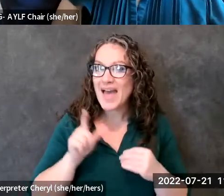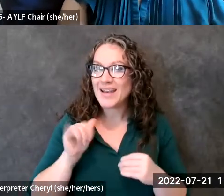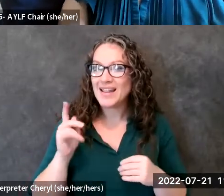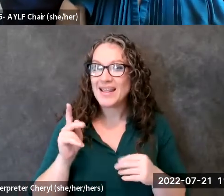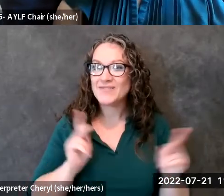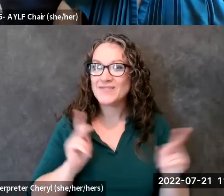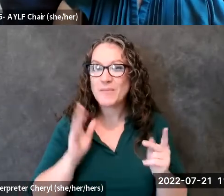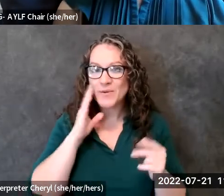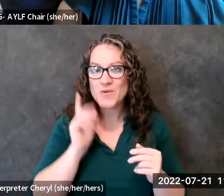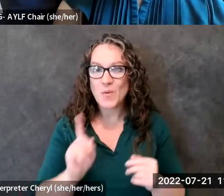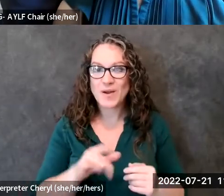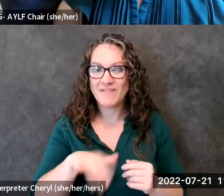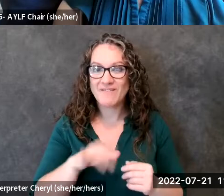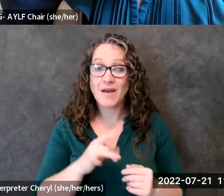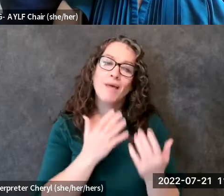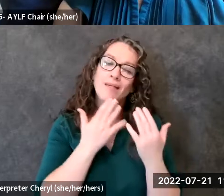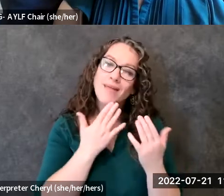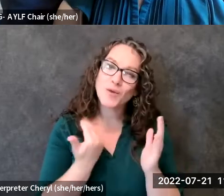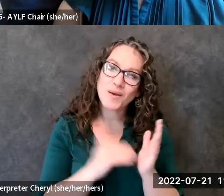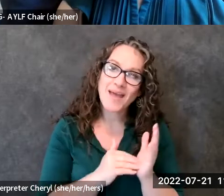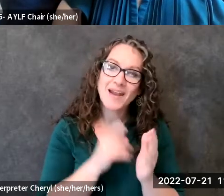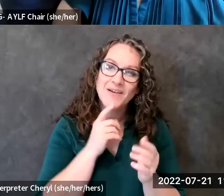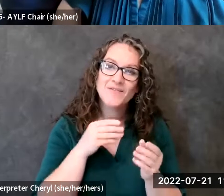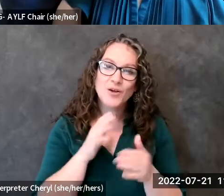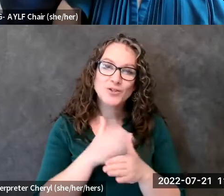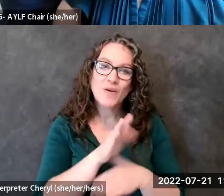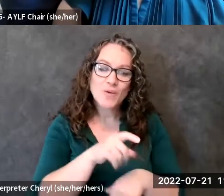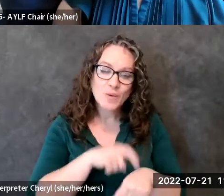and thank you again for just spending time with us this afternoon and sharing all of your